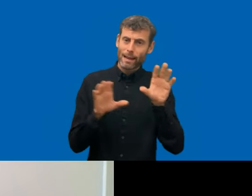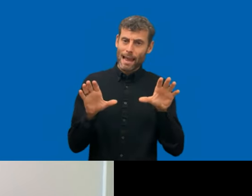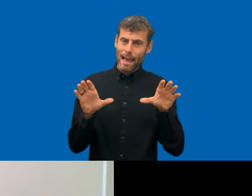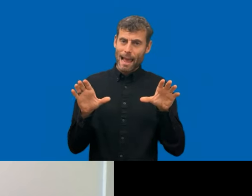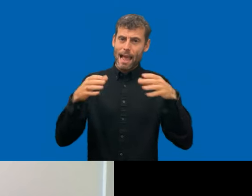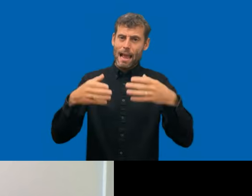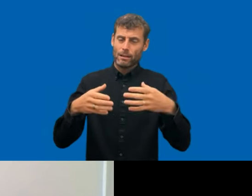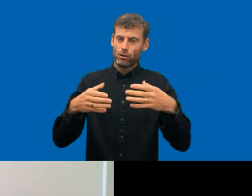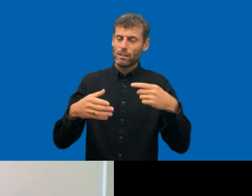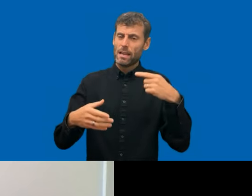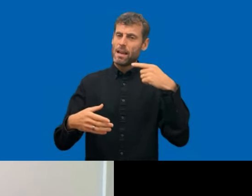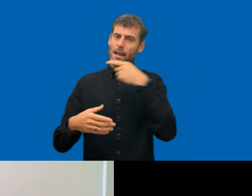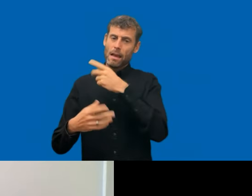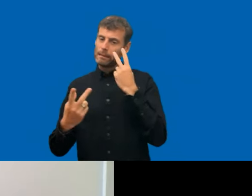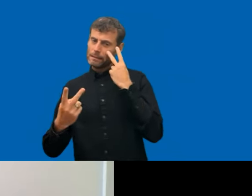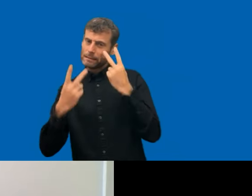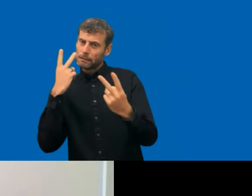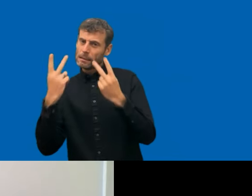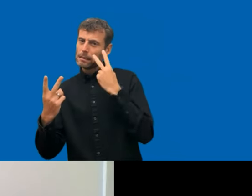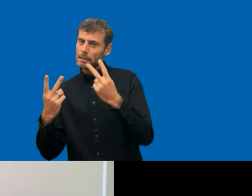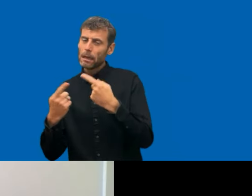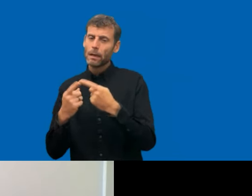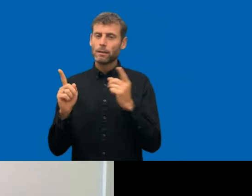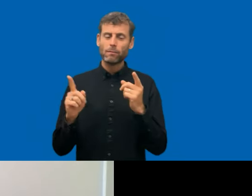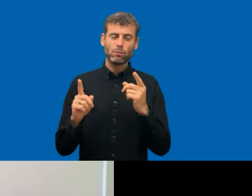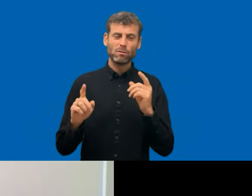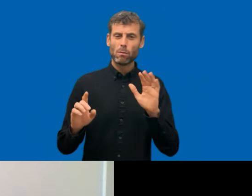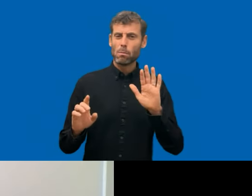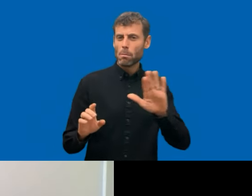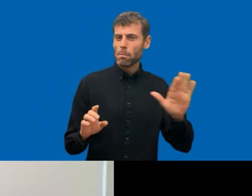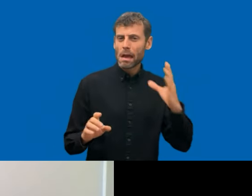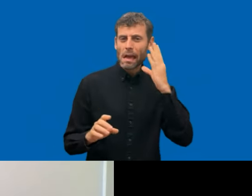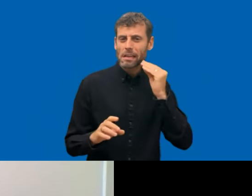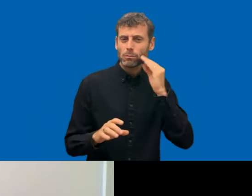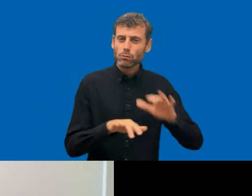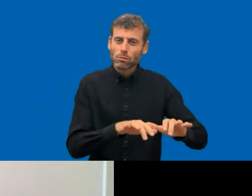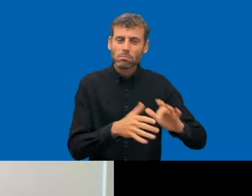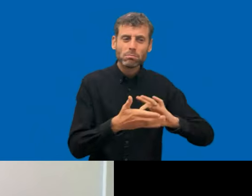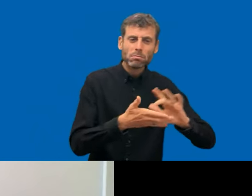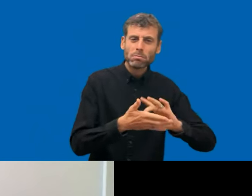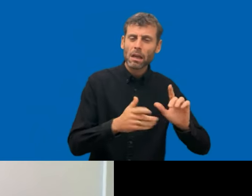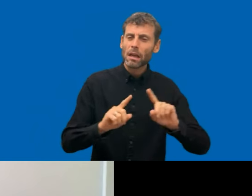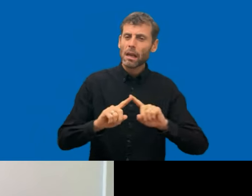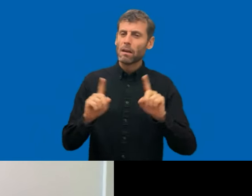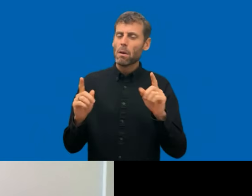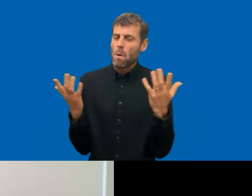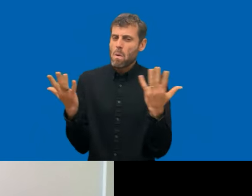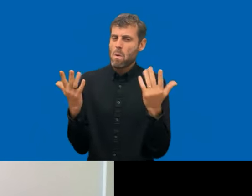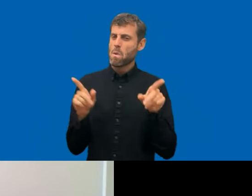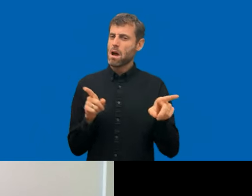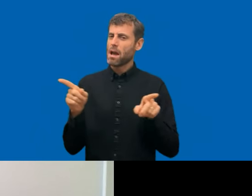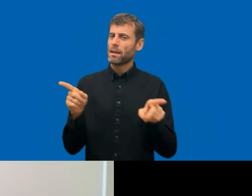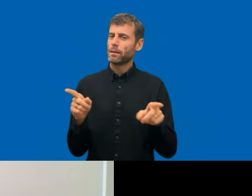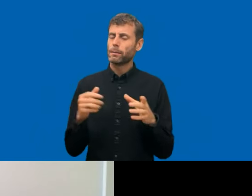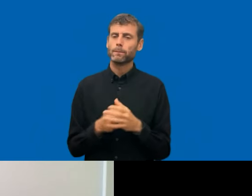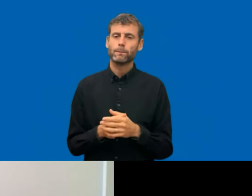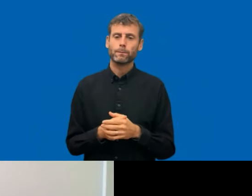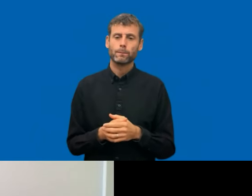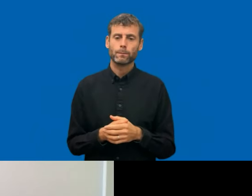Well, it would facilitate to compare progress between countries.